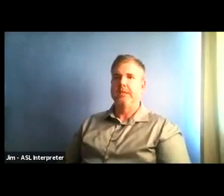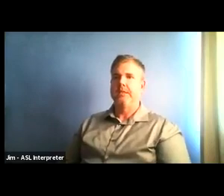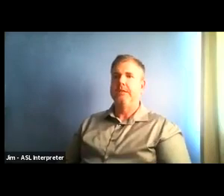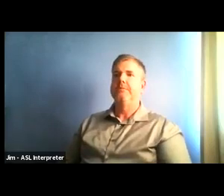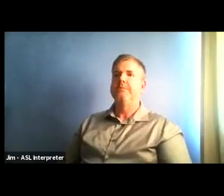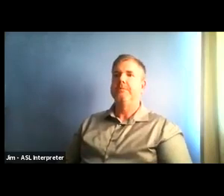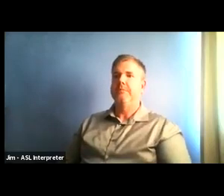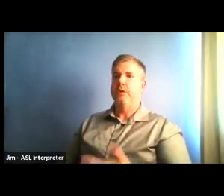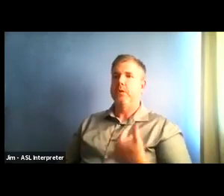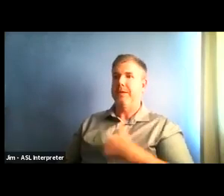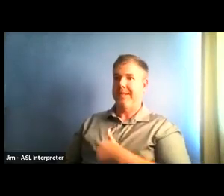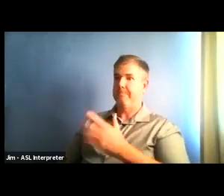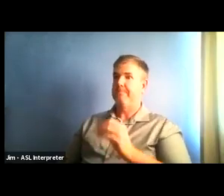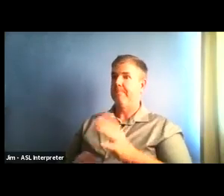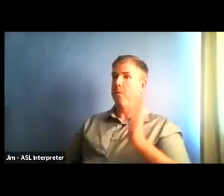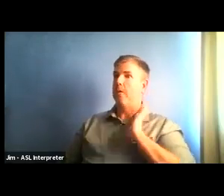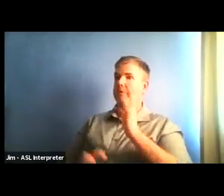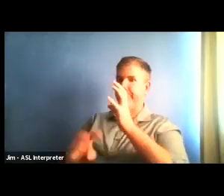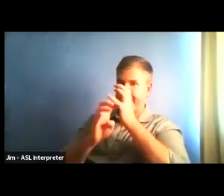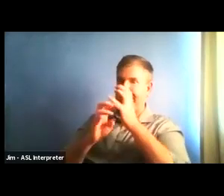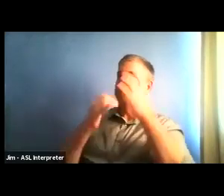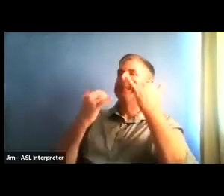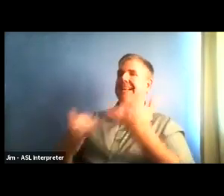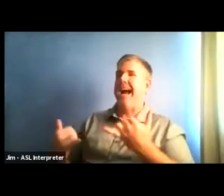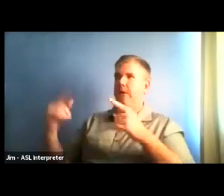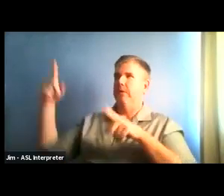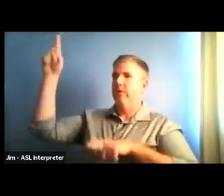Can you help me understand what restrictions were maybe sort of